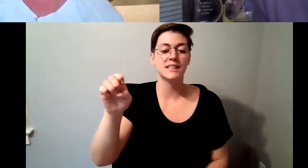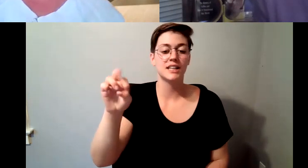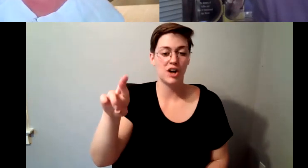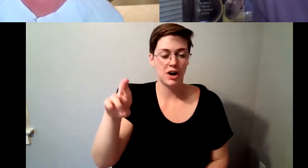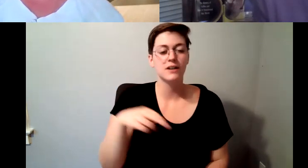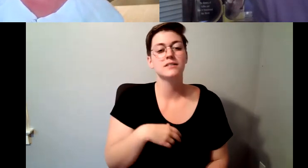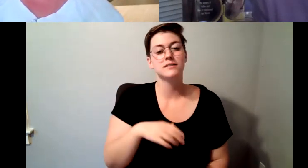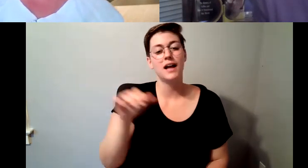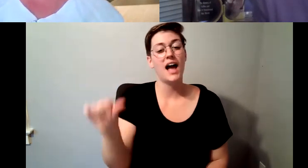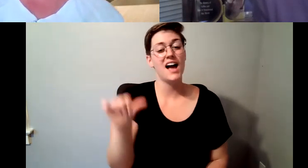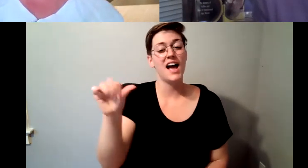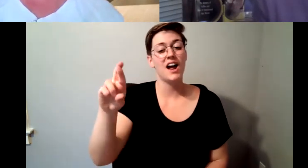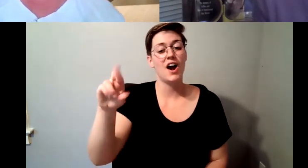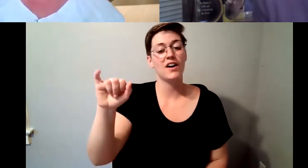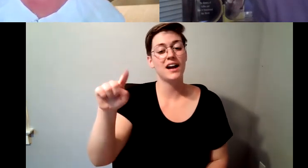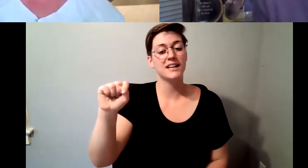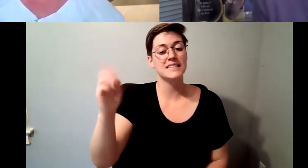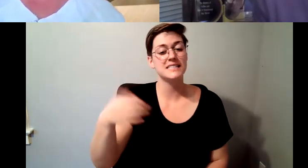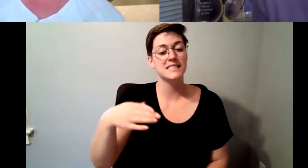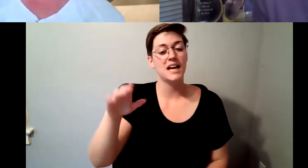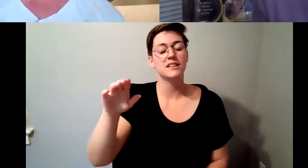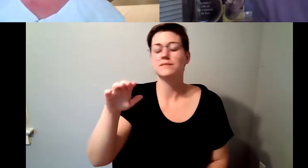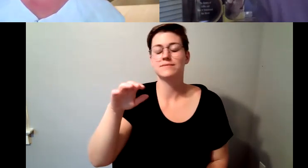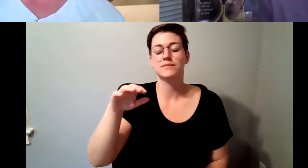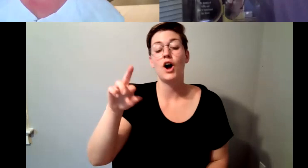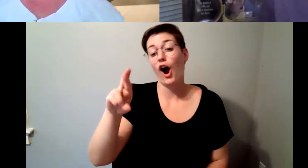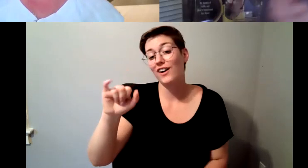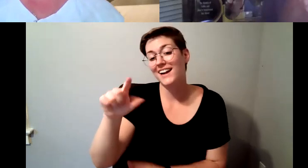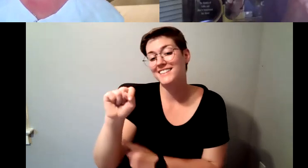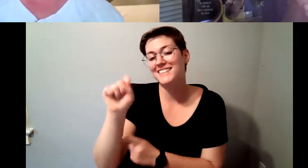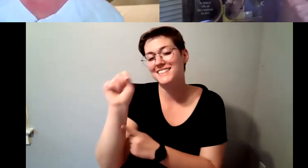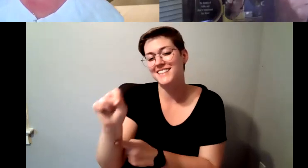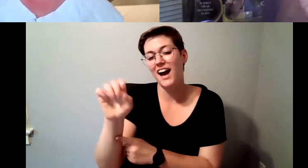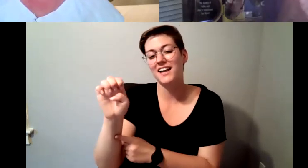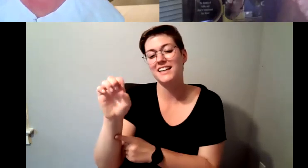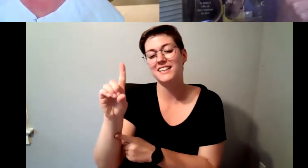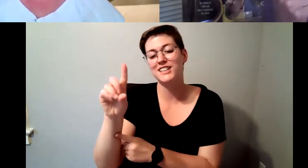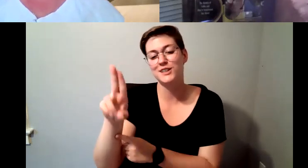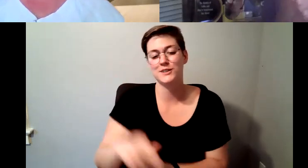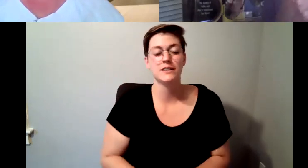RIT.edu. Kelly Redder: Again, thank you for joining us please exit this webinar by simply closing